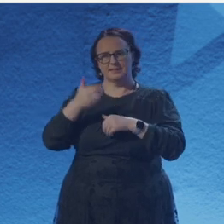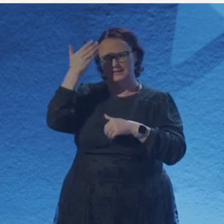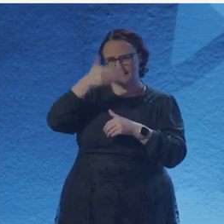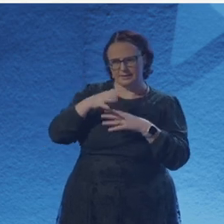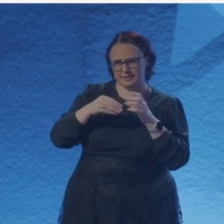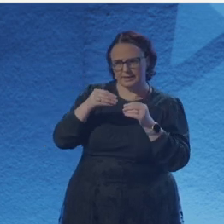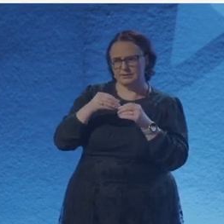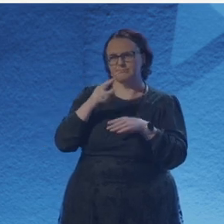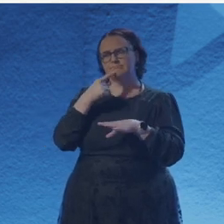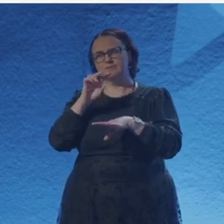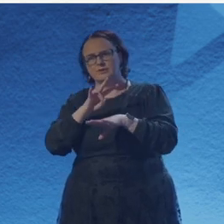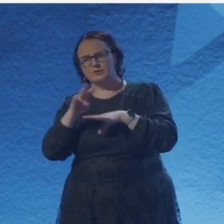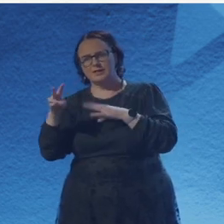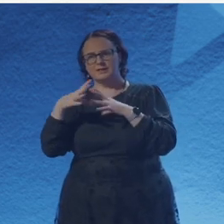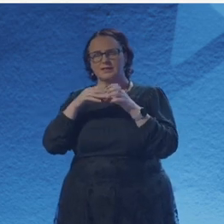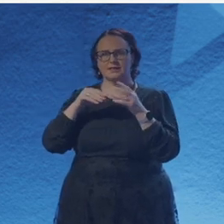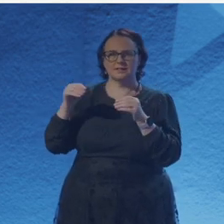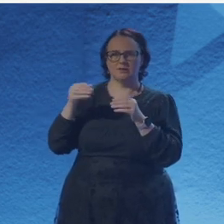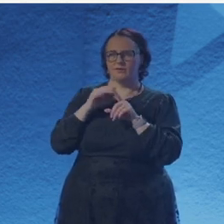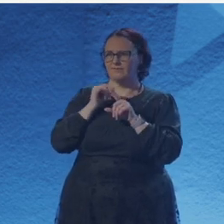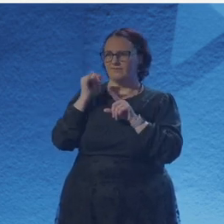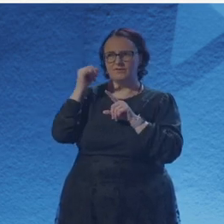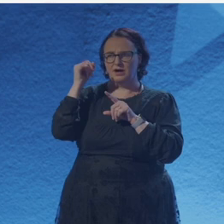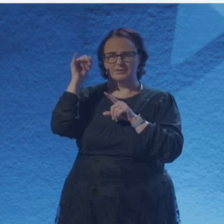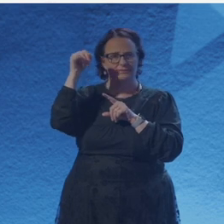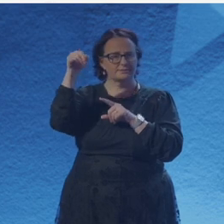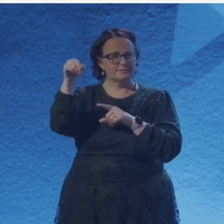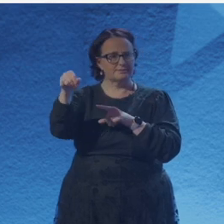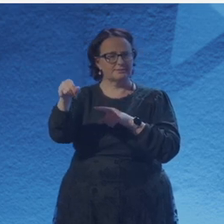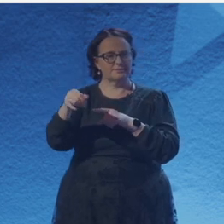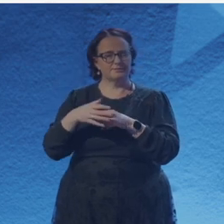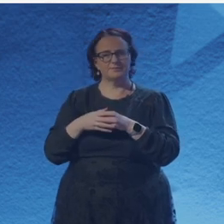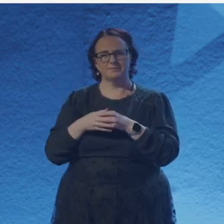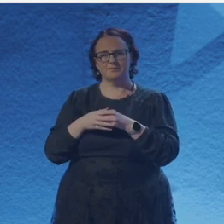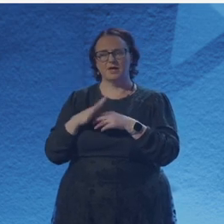of old cracked soles and turned out toes of have skint kids pinching food.